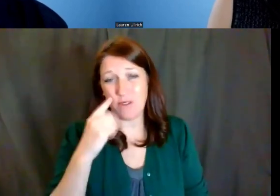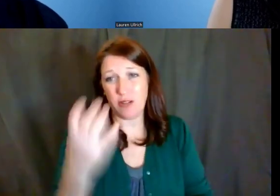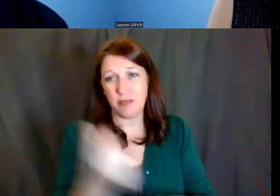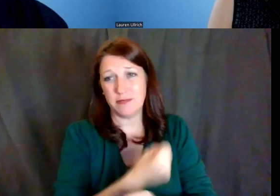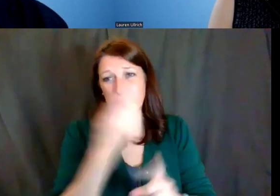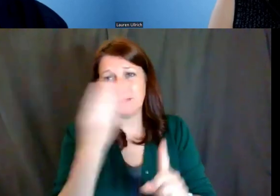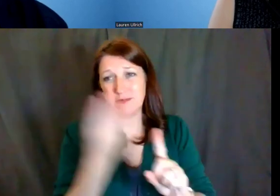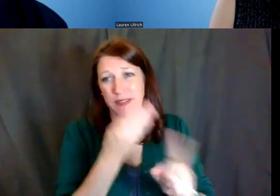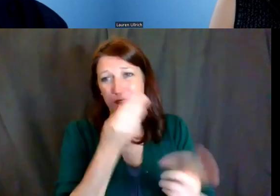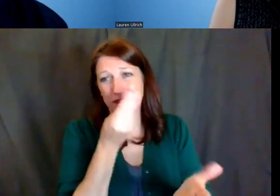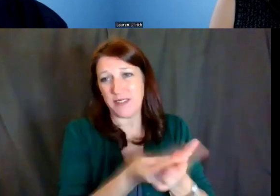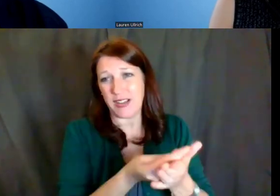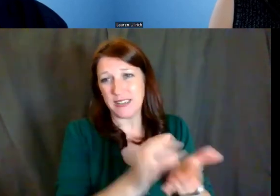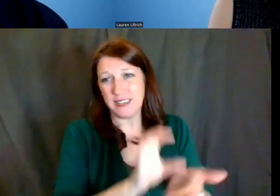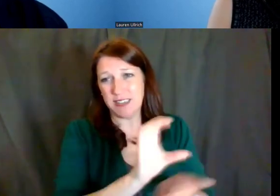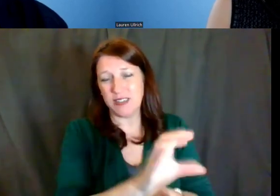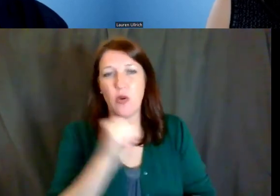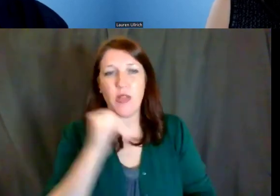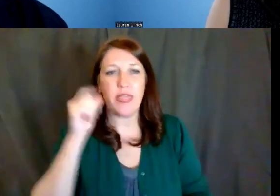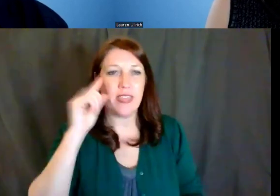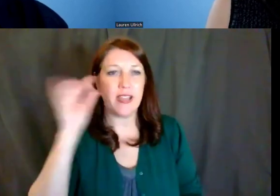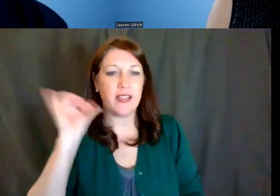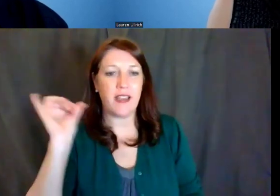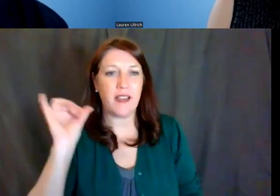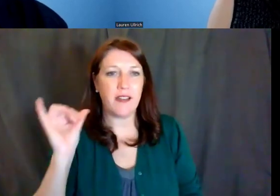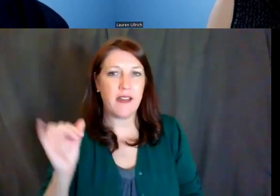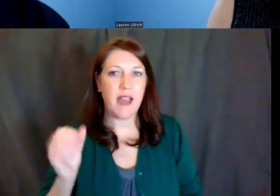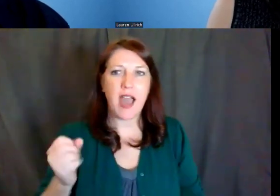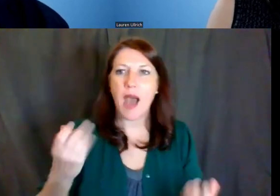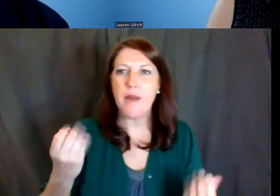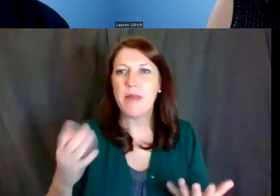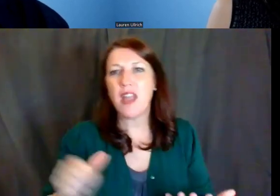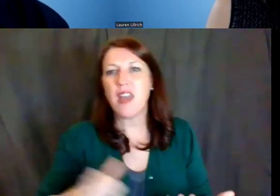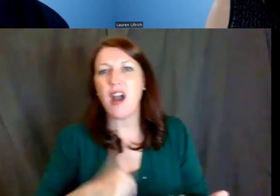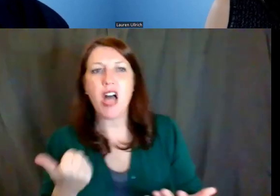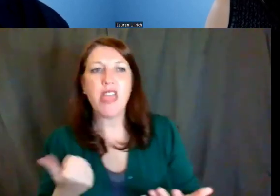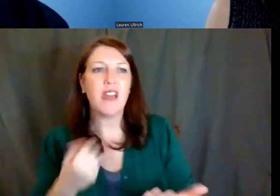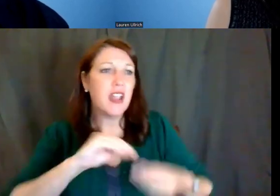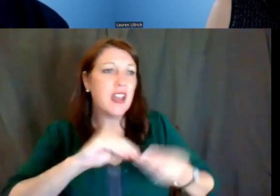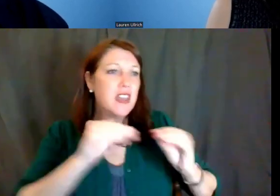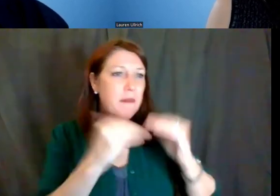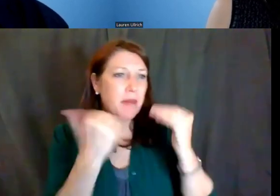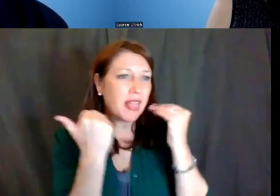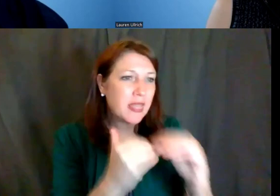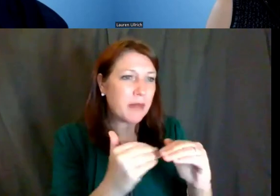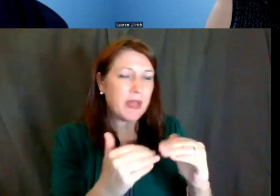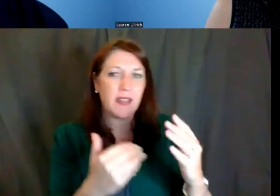and not really think about it in terms of how many other people are applying, or how many other people might be funded,